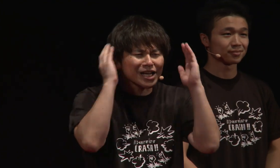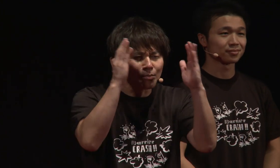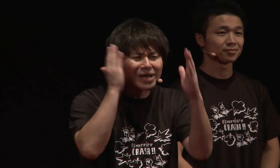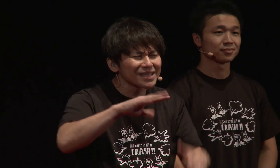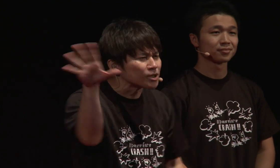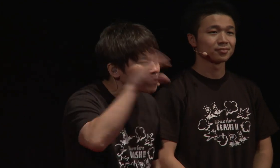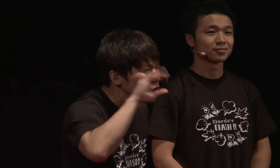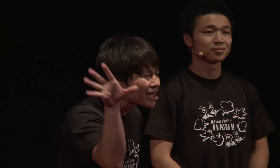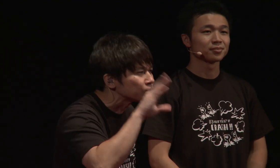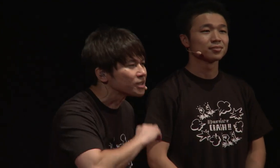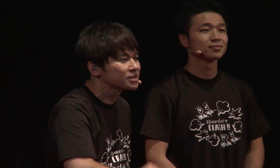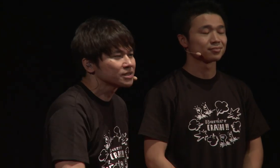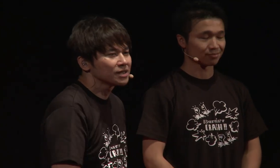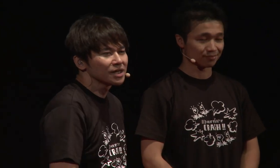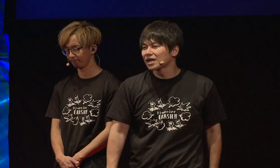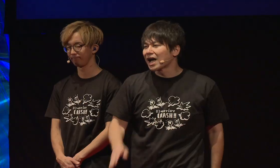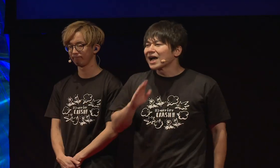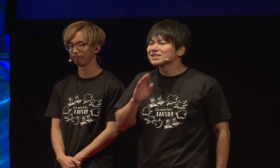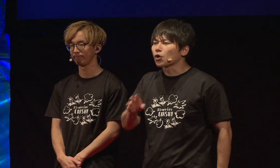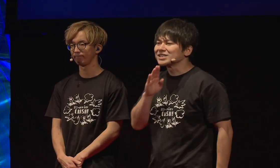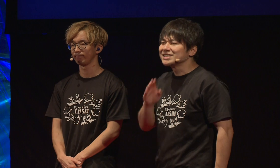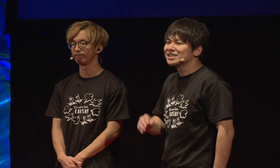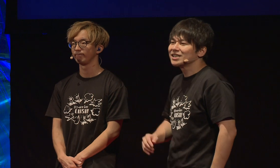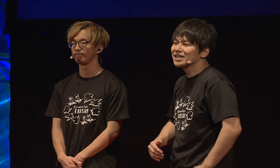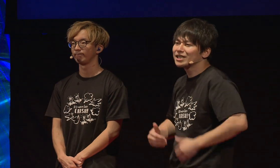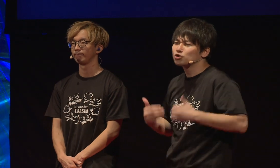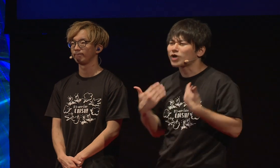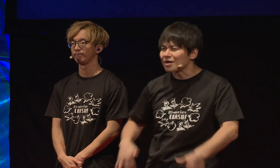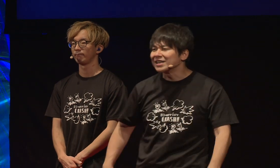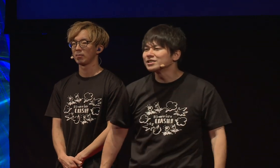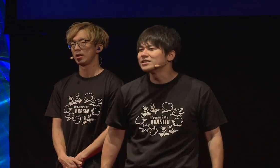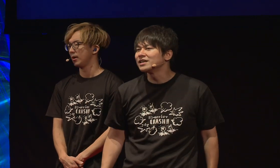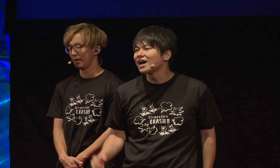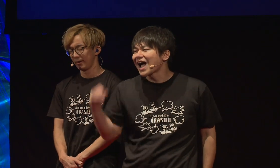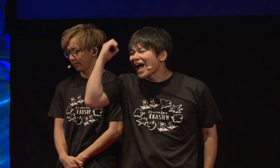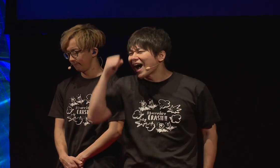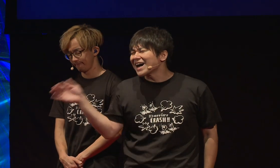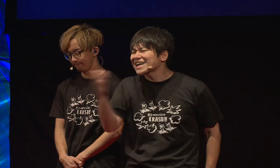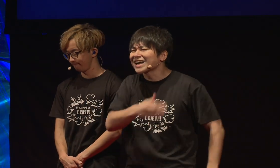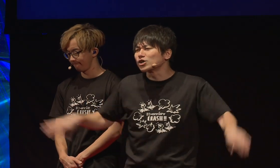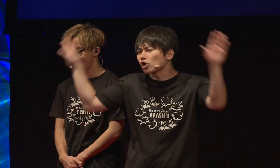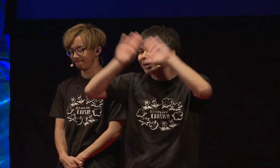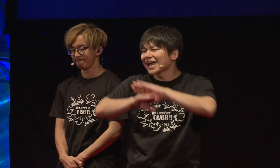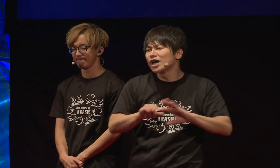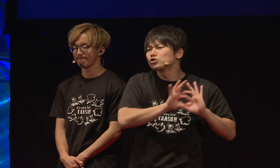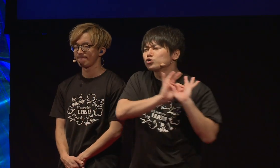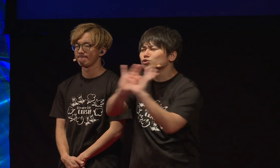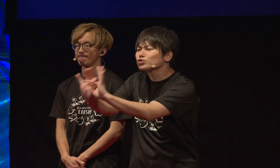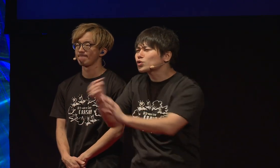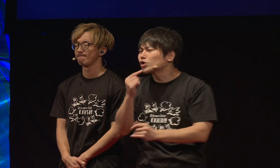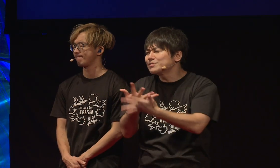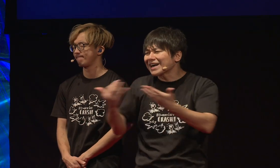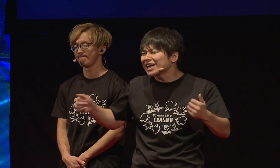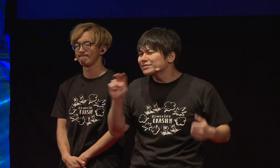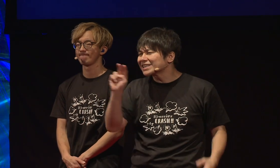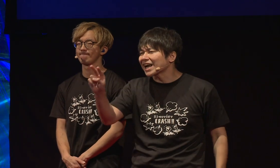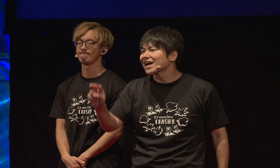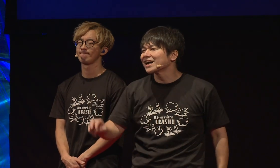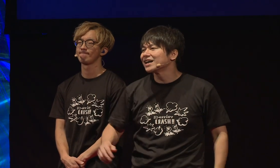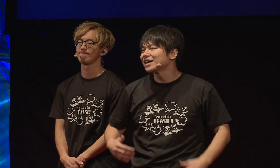what they are saying that way. To be honest, it's exhausting. If you're watching people's mouths from morning until night,